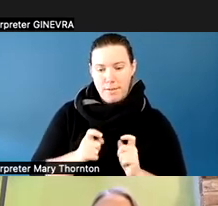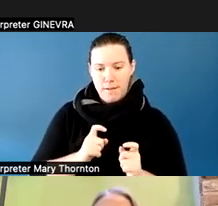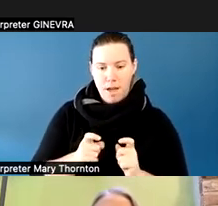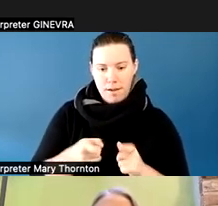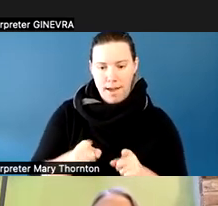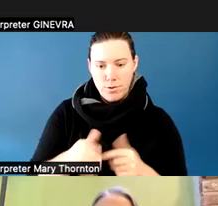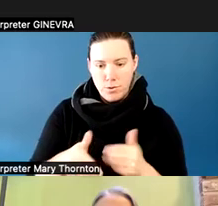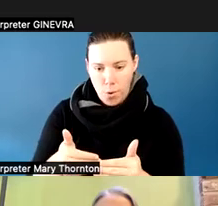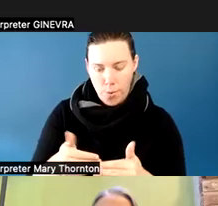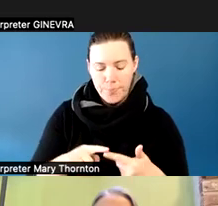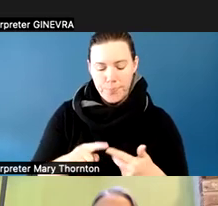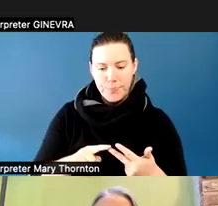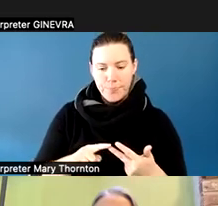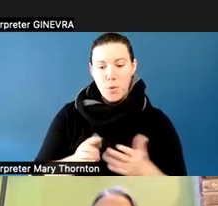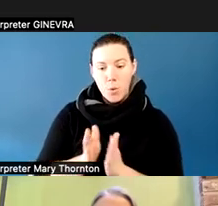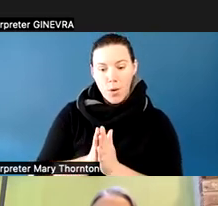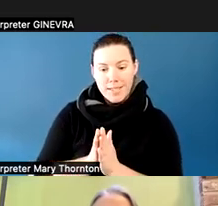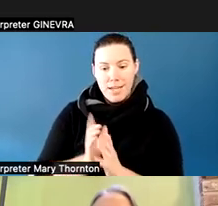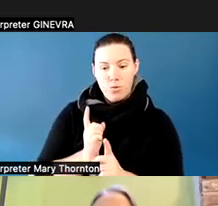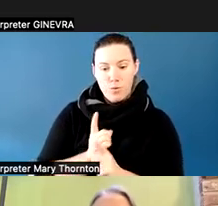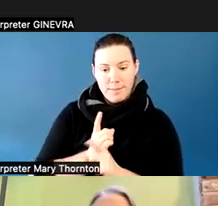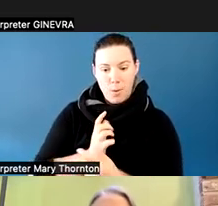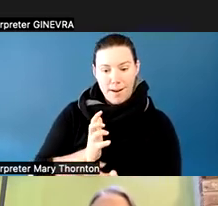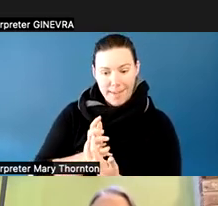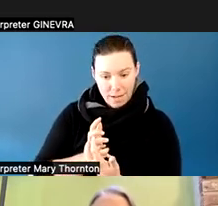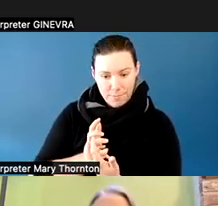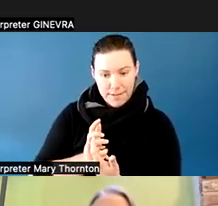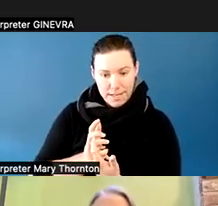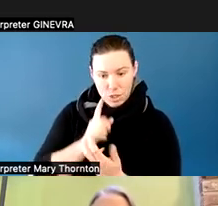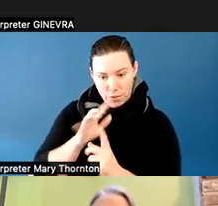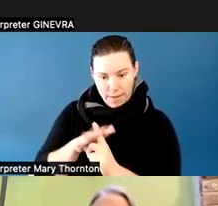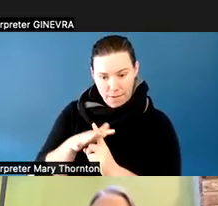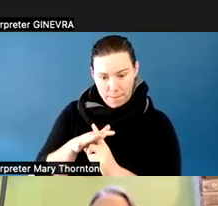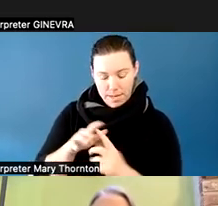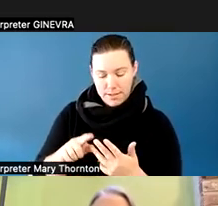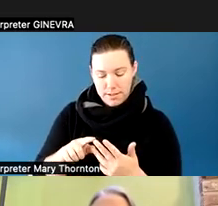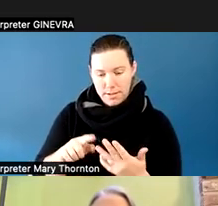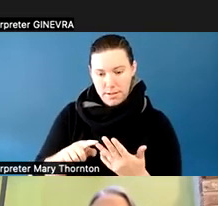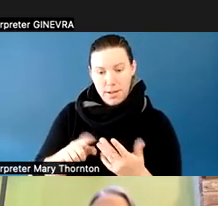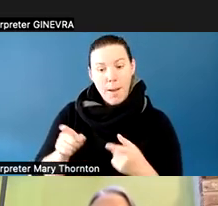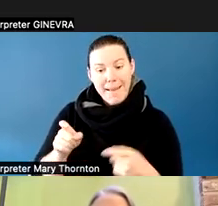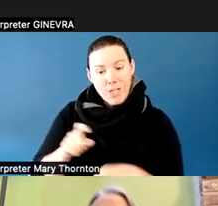The third is requesting reasonable modifications to the environment. Number four is managing time and creating timelines